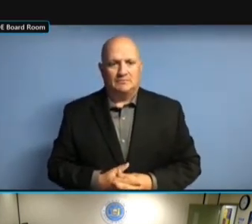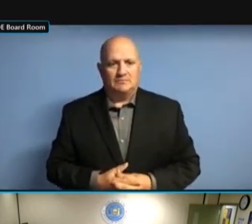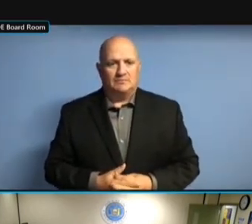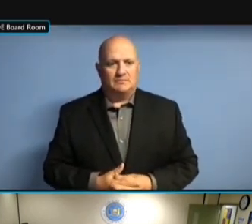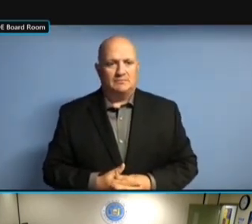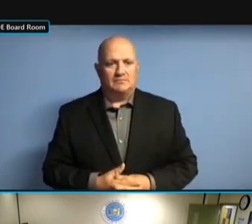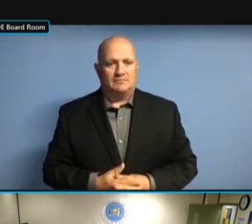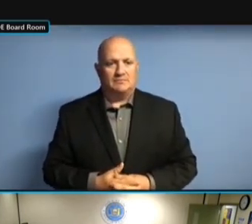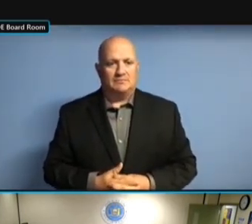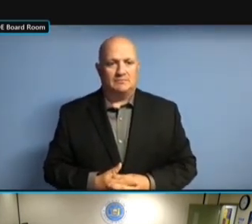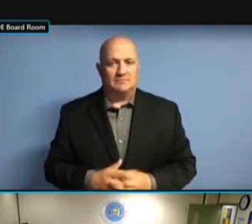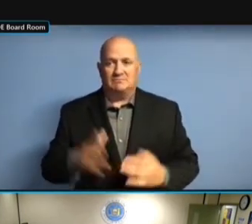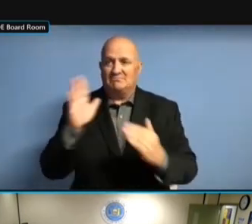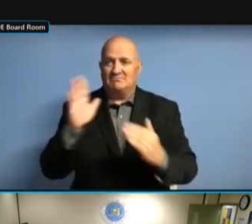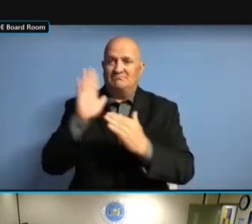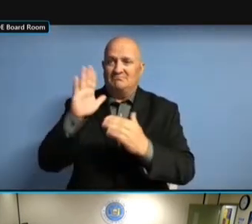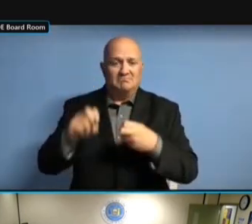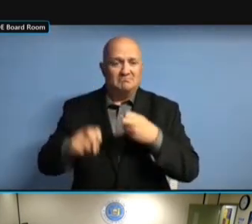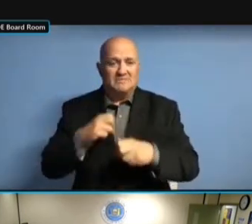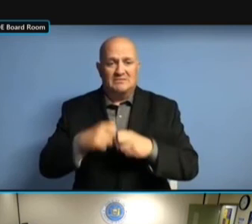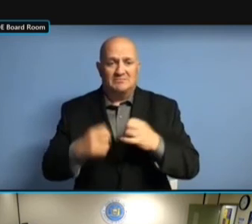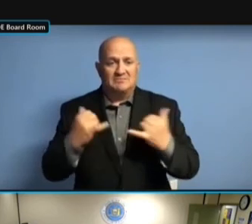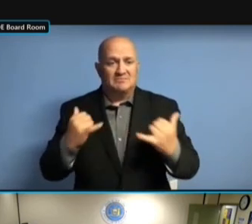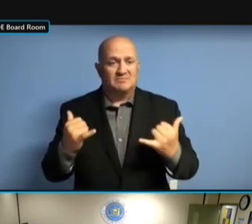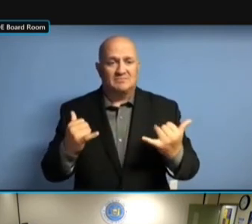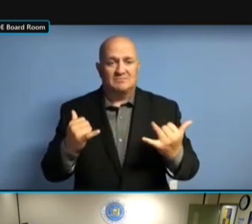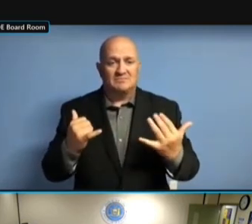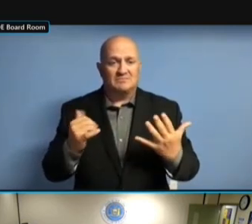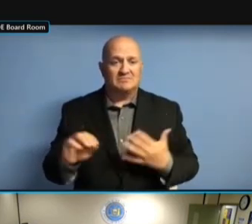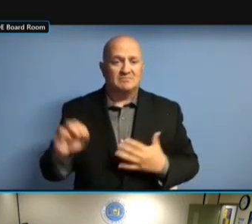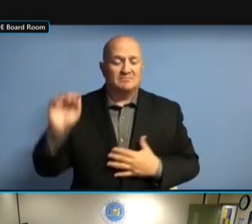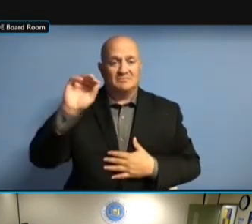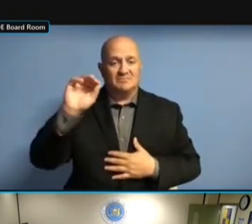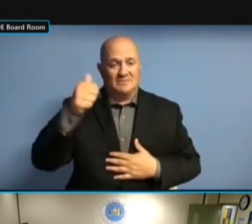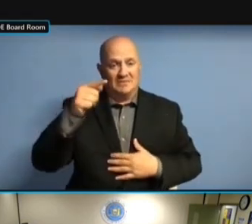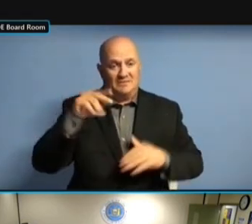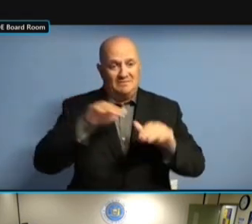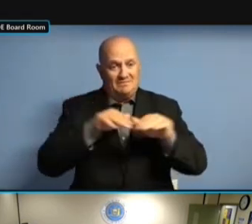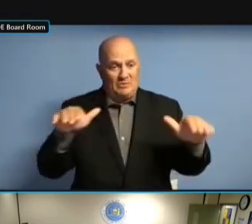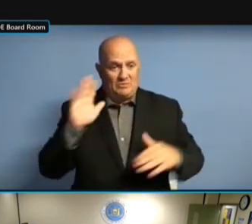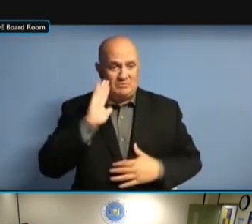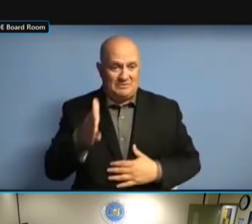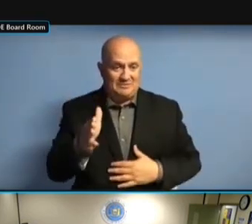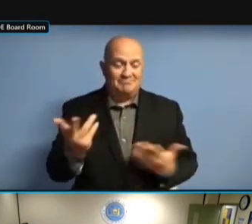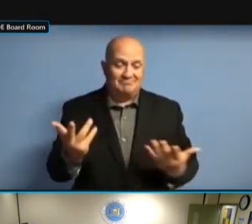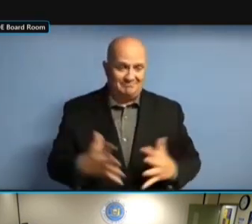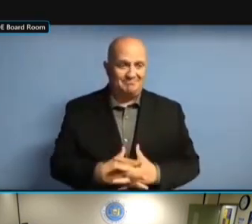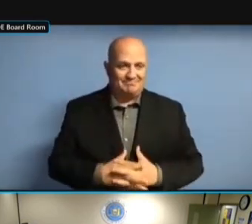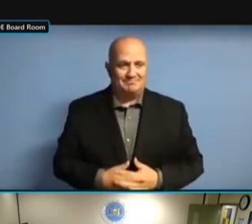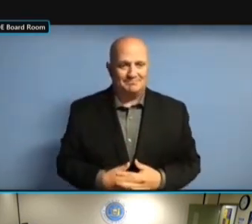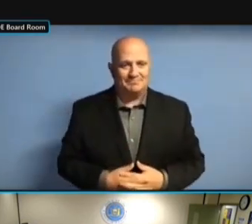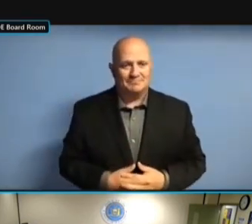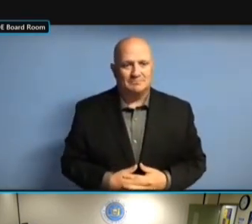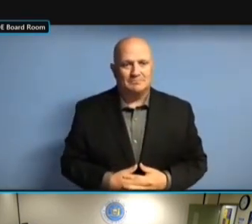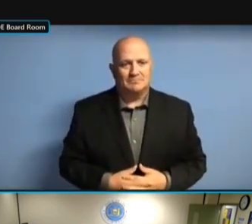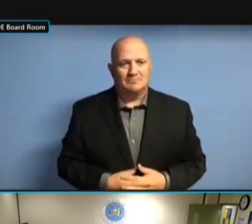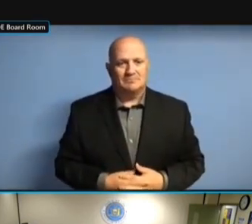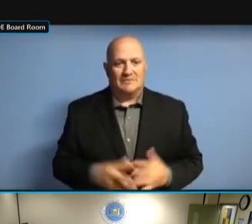I MEAN, WE'RE MOVING TO THE 10th FLOOR, WHICH IS I MEAN, WE'RE MOVING TO THE 10th FLOOR, WHICH IS GREAT, FLOOR, WHICH IS GREAT, FLOOR, WHICH IS GREAT, WONDERFUL. WONDERFUL. WONDERFUL. I'M WONDERFUL. I'M LOOKING WONDERFUL. I'M LOOKING AT WONDERFUL. I'M LOOKING AT BRINGING WONDERFUL. I'M LOOKING AT BRINGING ON WONDERFUL. I'M LOOKING AT BRINGING ON NEW I'M LOOKING AT BRINGING ON NEW I'M LOOKING AT BRINGING ON NEW STAFF, I'M LOOKING AT BRINGING ON NEW STAFF, BECAUSE I'M LOOKING AT BRINGING ON NEW STAFF, BECAUSE OF I'M LOOKING AT BRINGING ON NEW STAFF, BECAUSE OF PEOPLE I'M LOOKING AT BRINGING ON NEW STAFF, BECAUSE OF PEOPLE WHO STAFF, BECAUSE OF PEOPLE WHO STAFF, BECAUSE OF PEOPLE WHO WERE STAFF, BECAUSE OF PEOPLE WHO WERE THERE